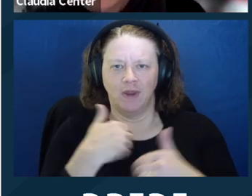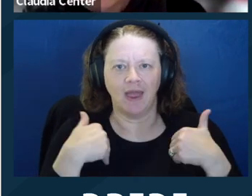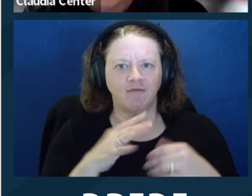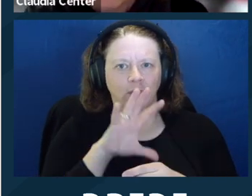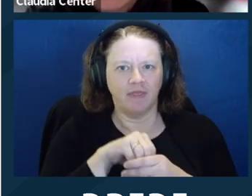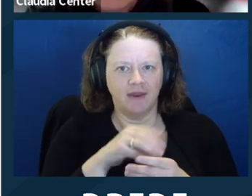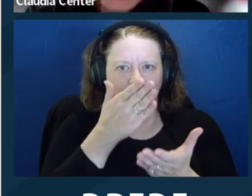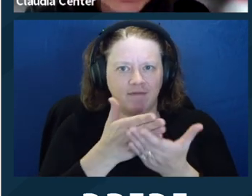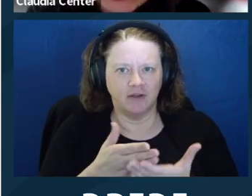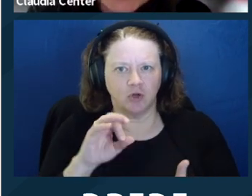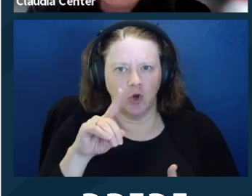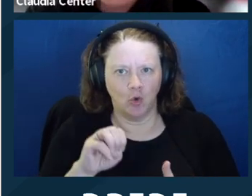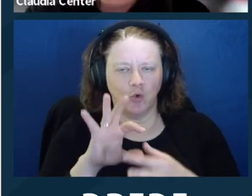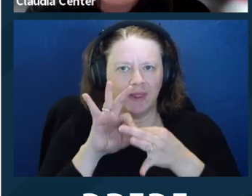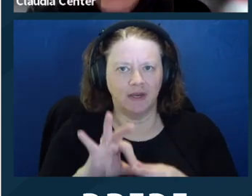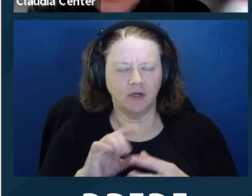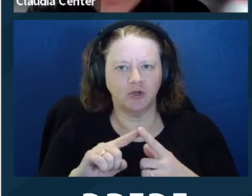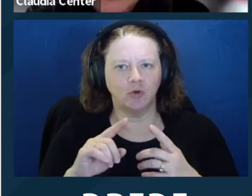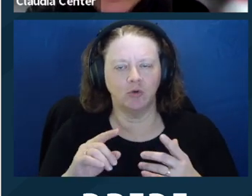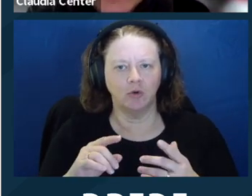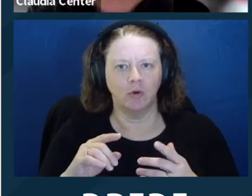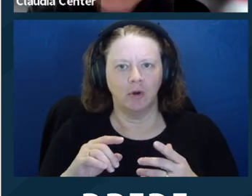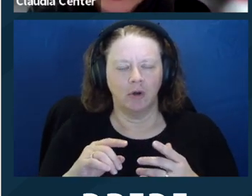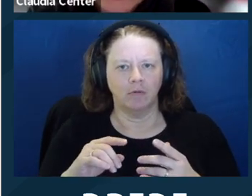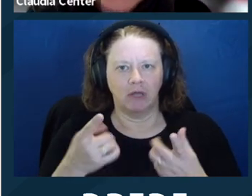have the Law Commission comment that we have, and so on.